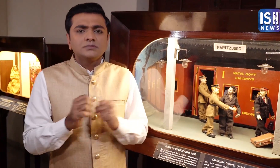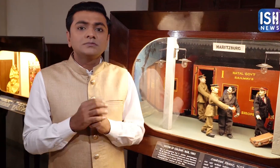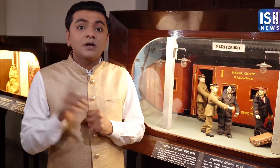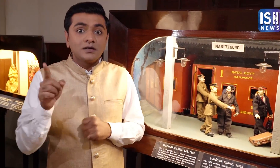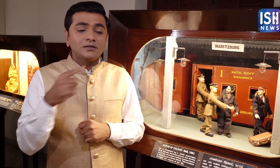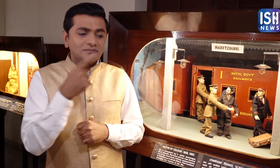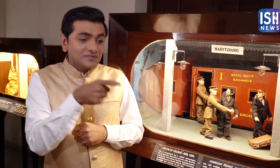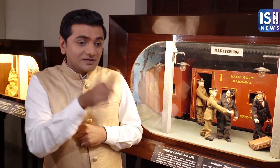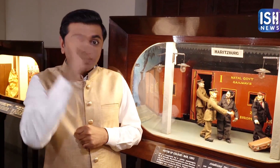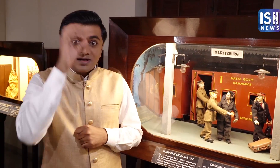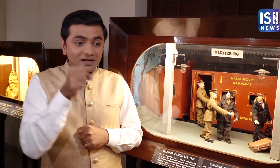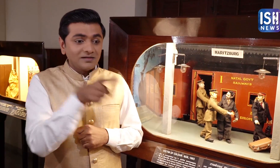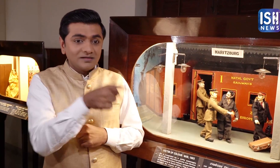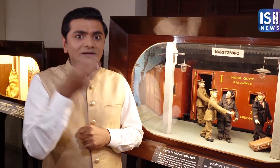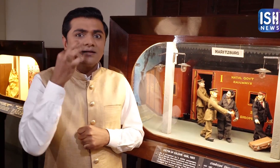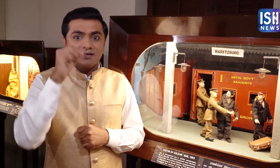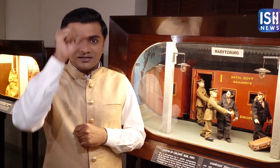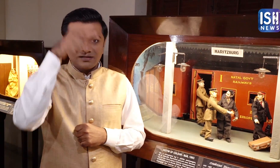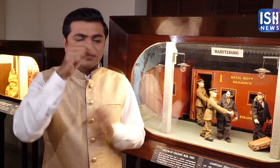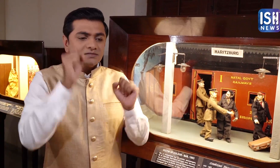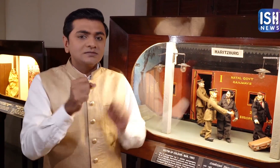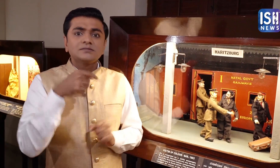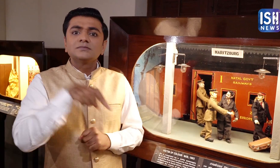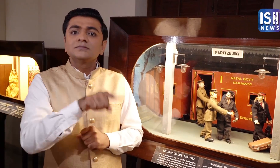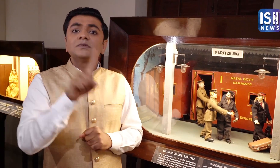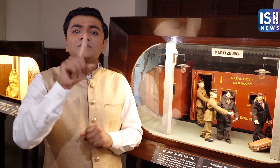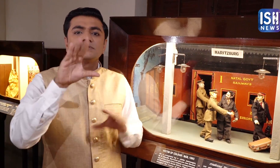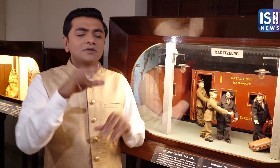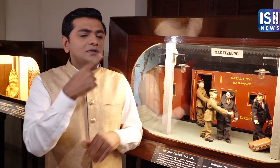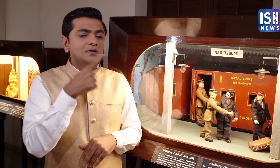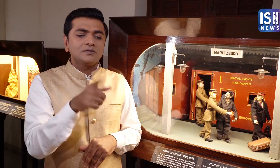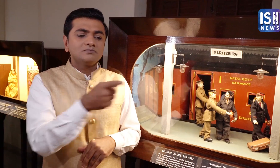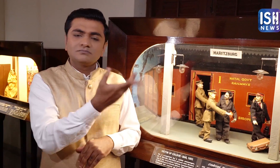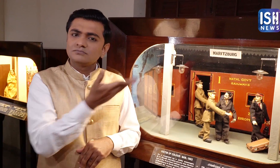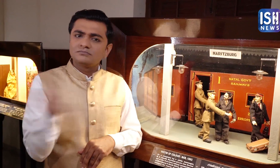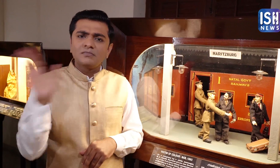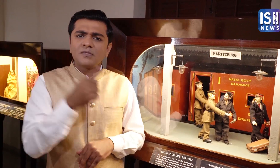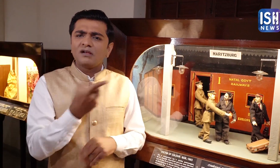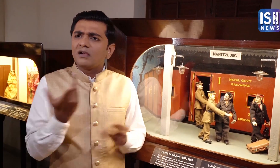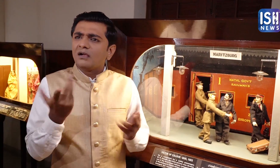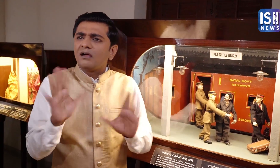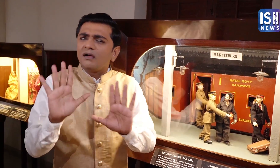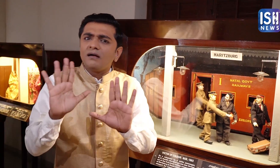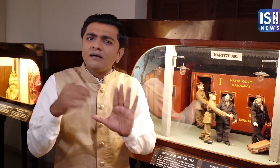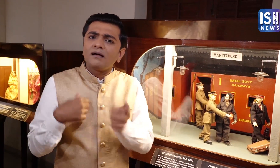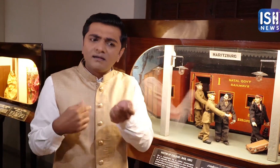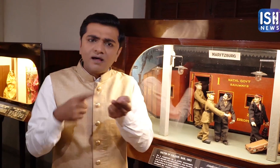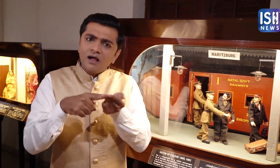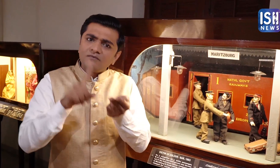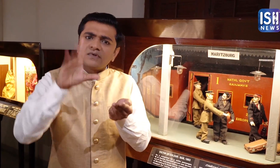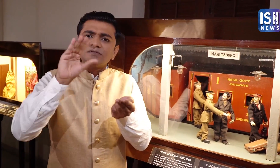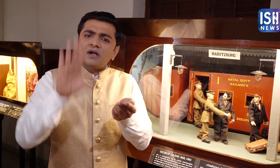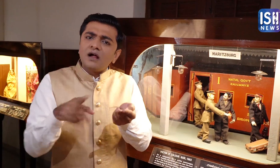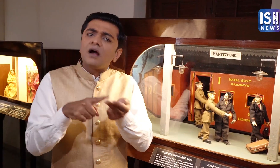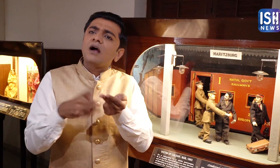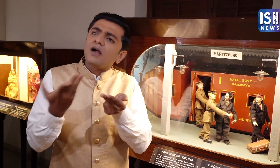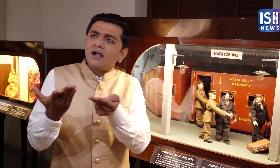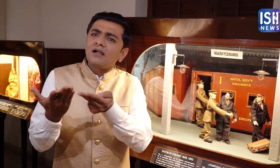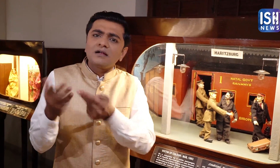When he saw Gandhiji, he said that Indians weren't allowed in first class and asked him to leave. Gandhiji refused to leave because he had a first class ticket.